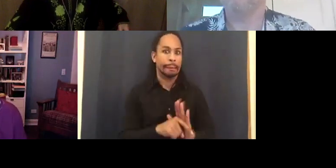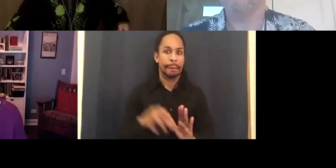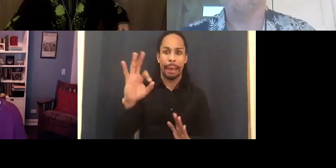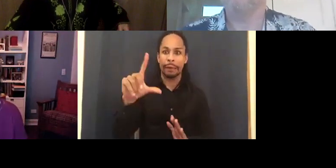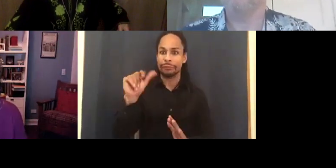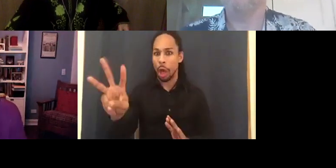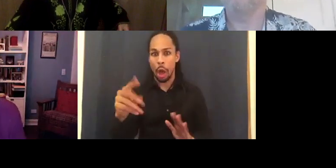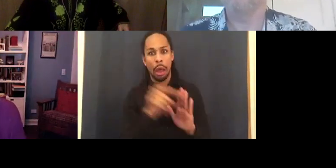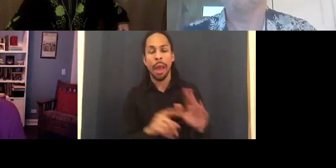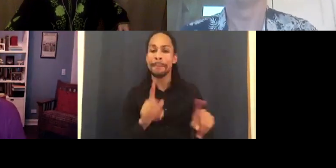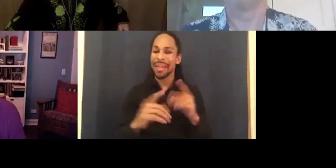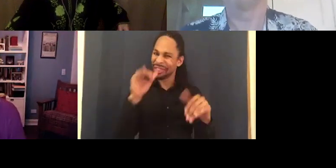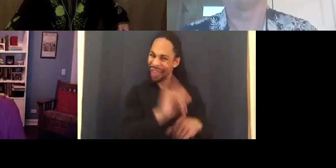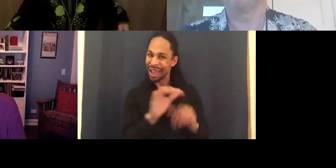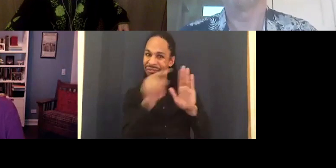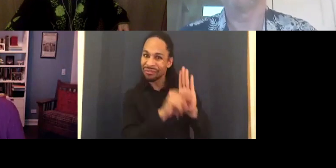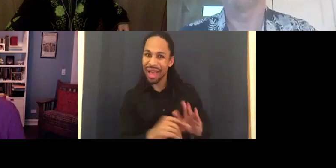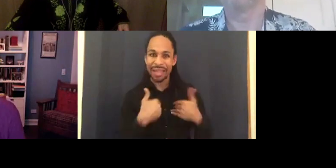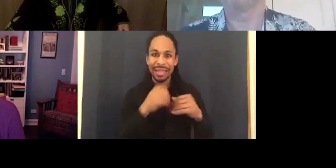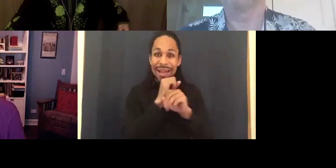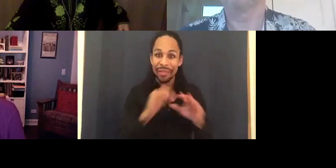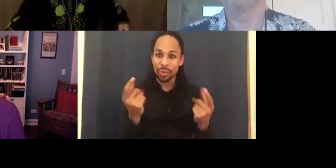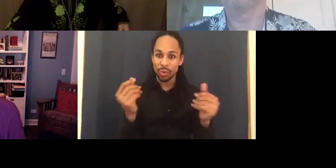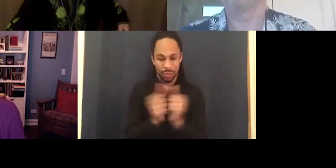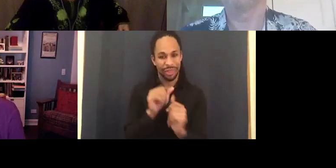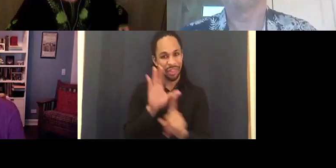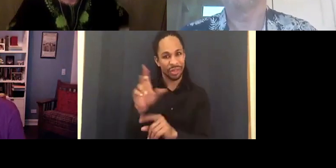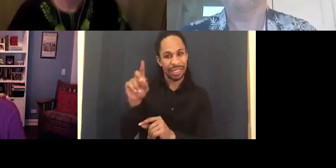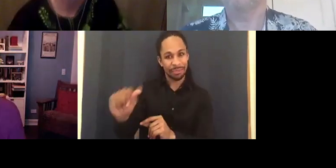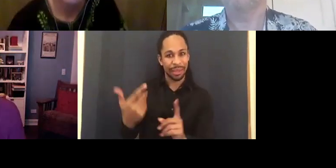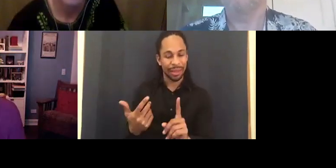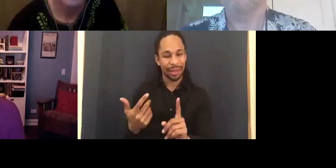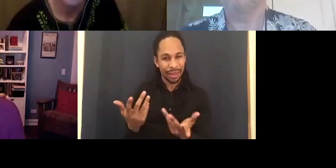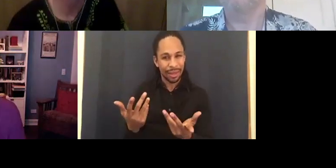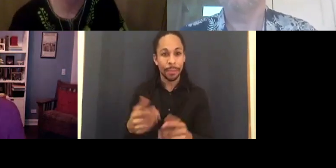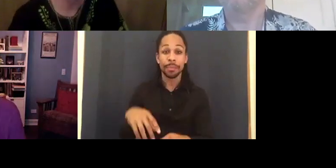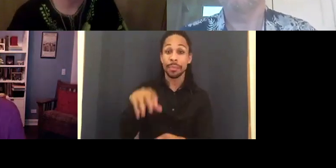their disability. MAT FRASER: Can you just imagine